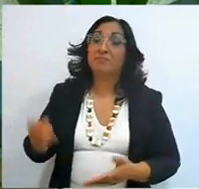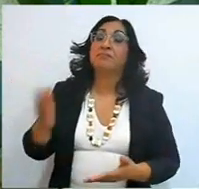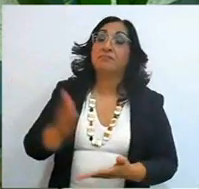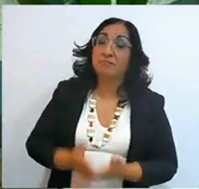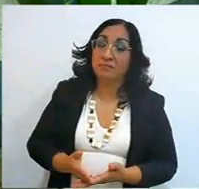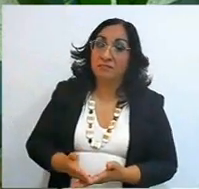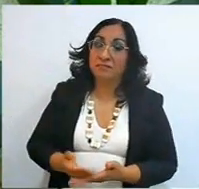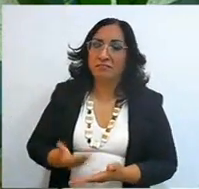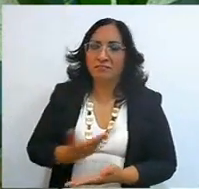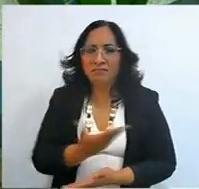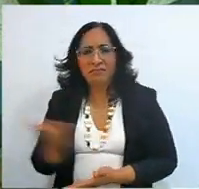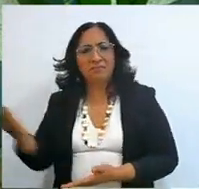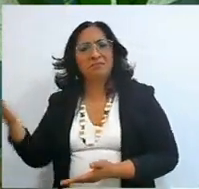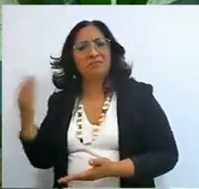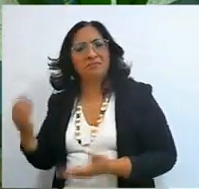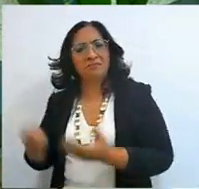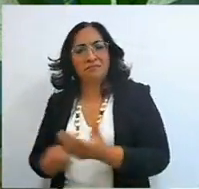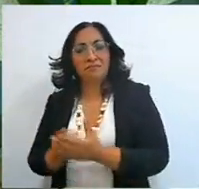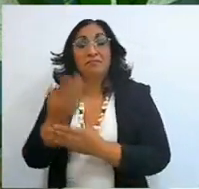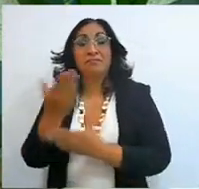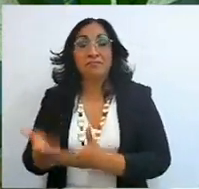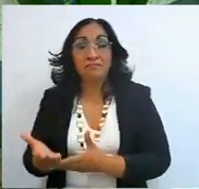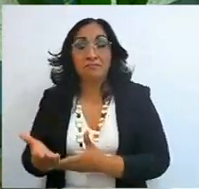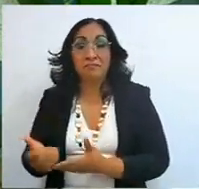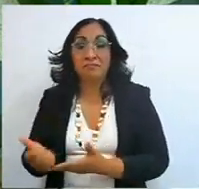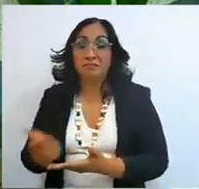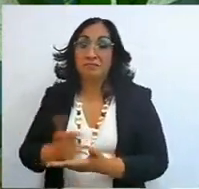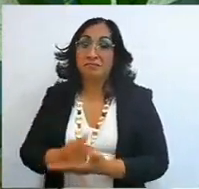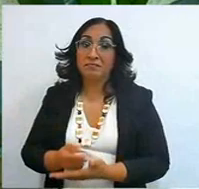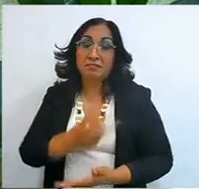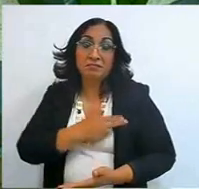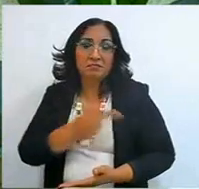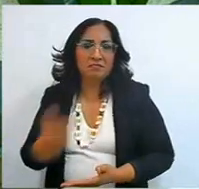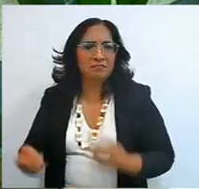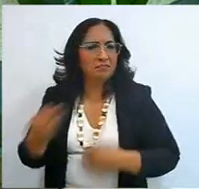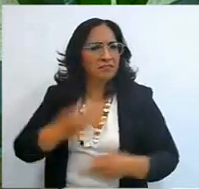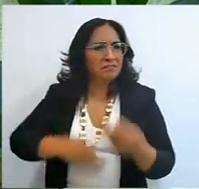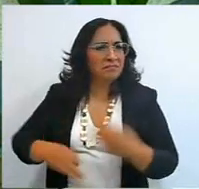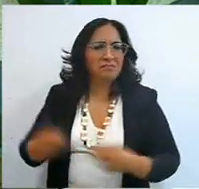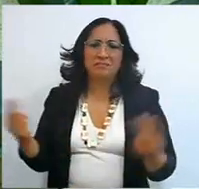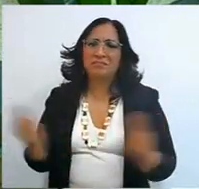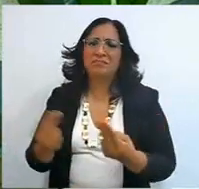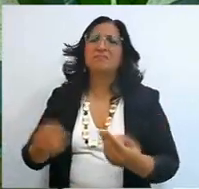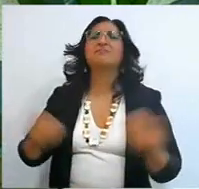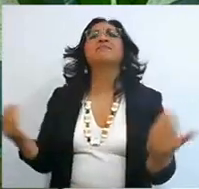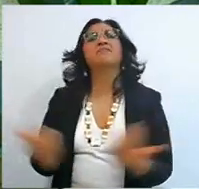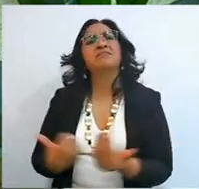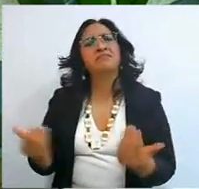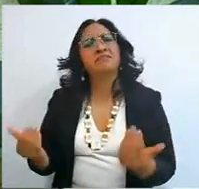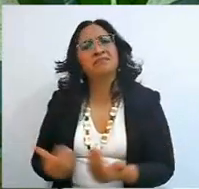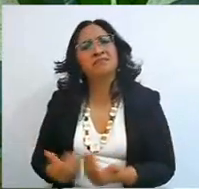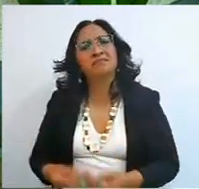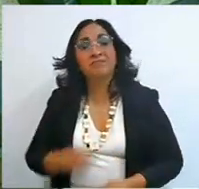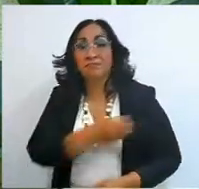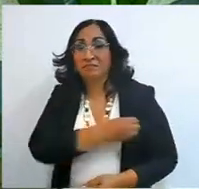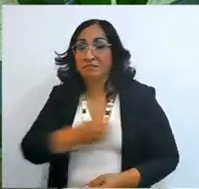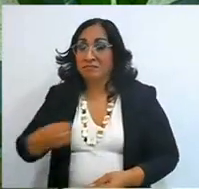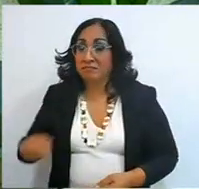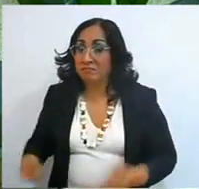here come the indications of everything inherited, all the conditions, the clauses, the commandments, the laws,